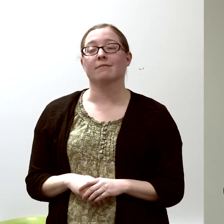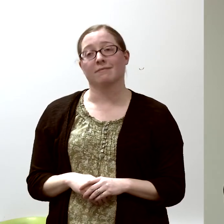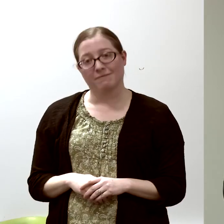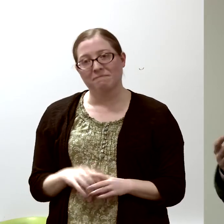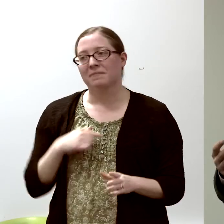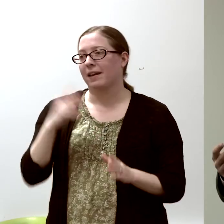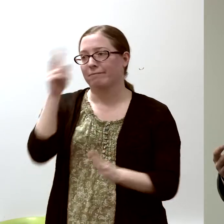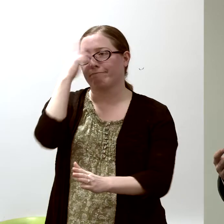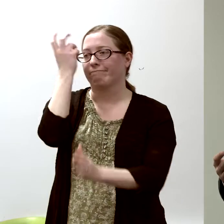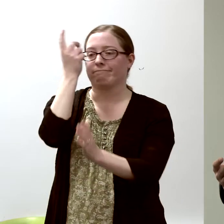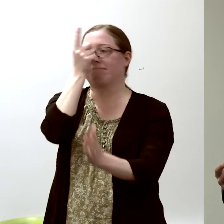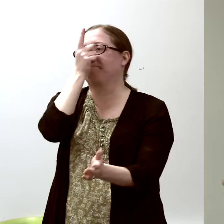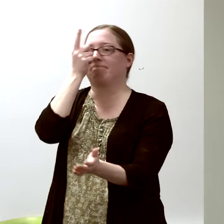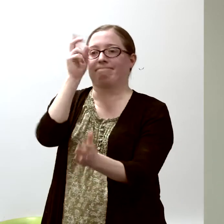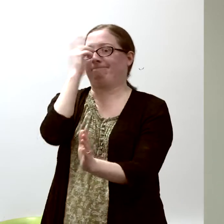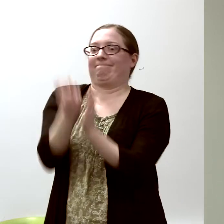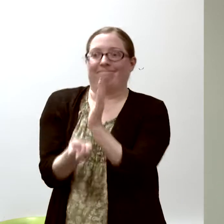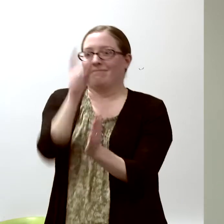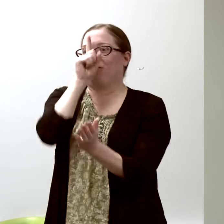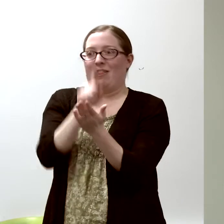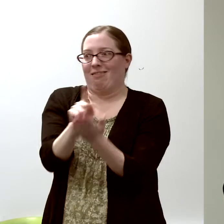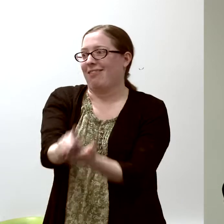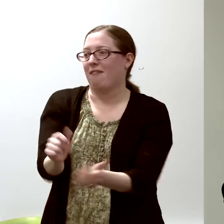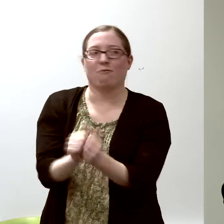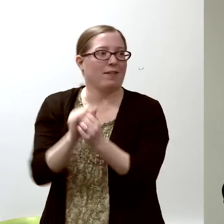and I fell in love with immunology,